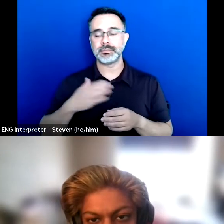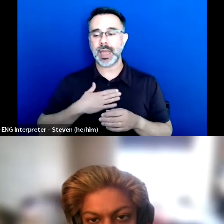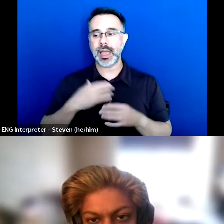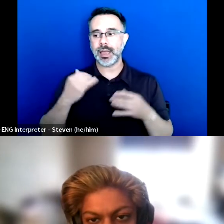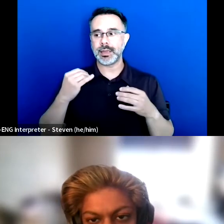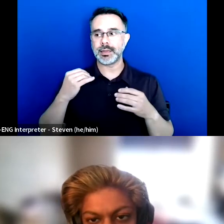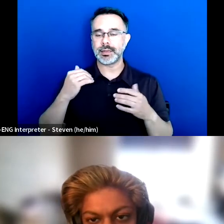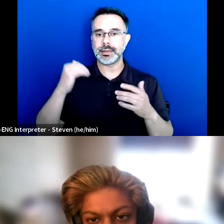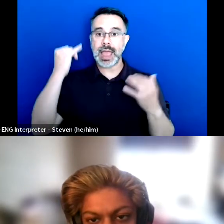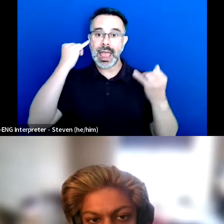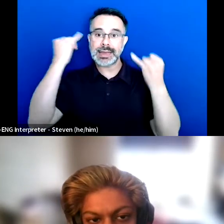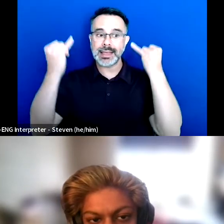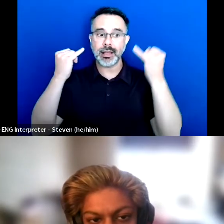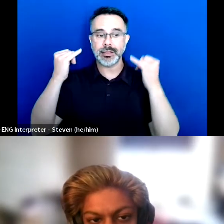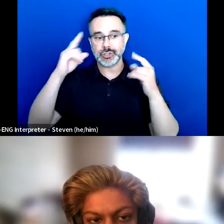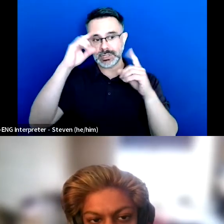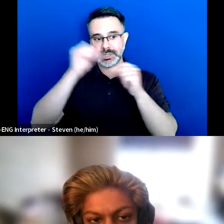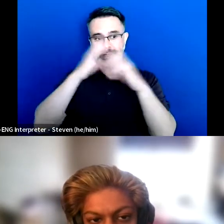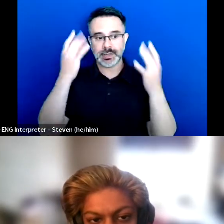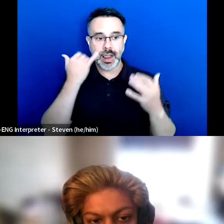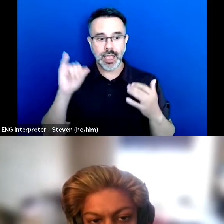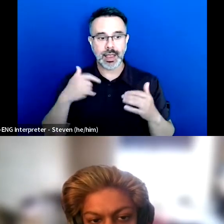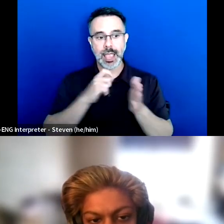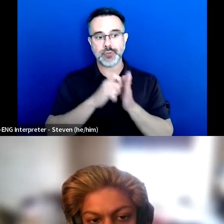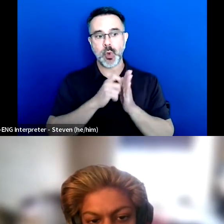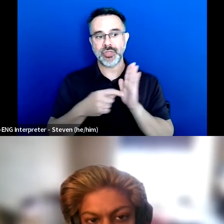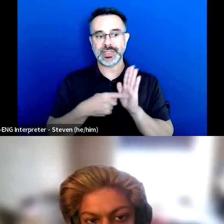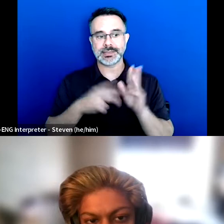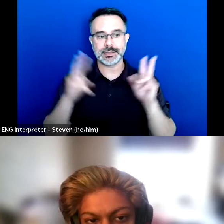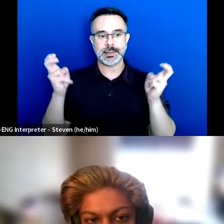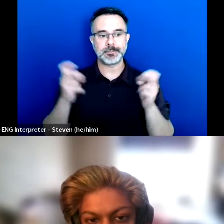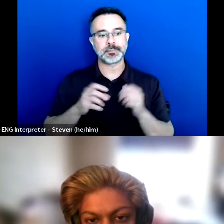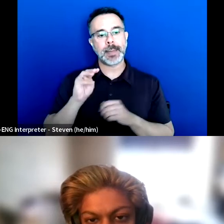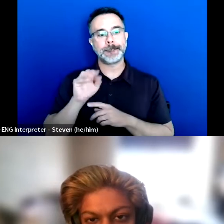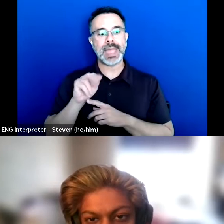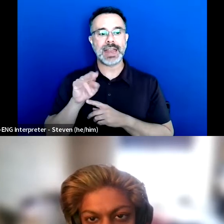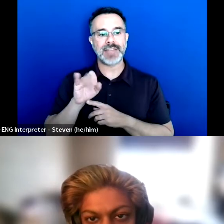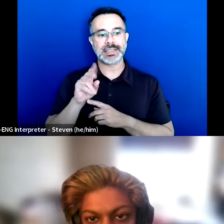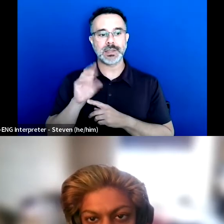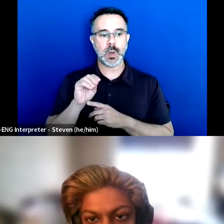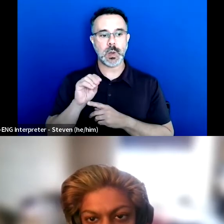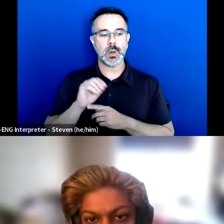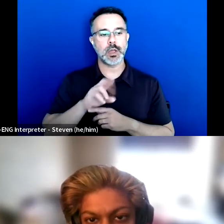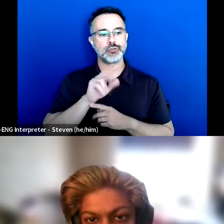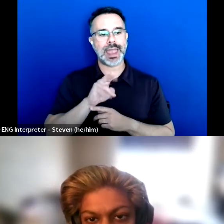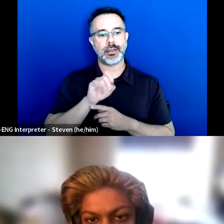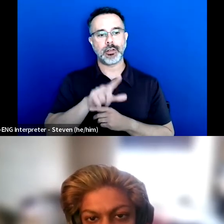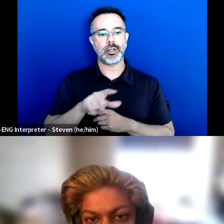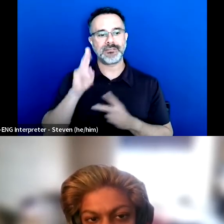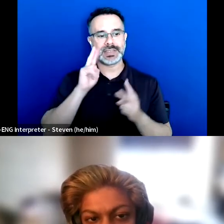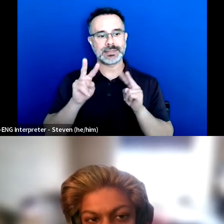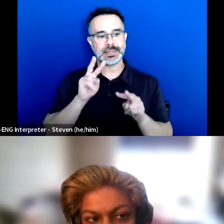So I wrote this manifesto, "Radical Visibility: A QueerCrip Dress Reform Movement Manifesto,"